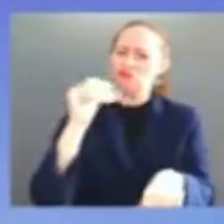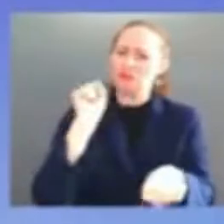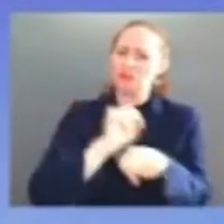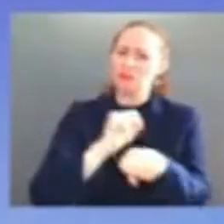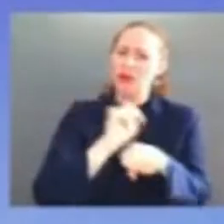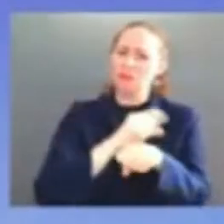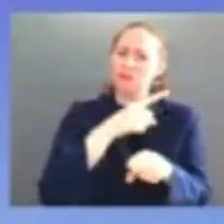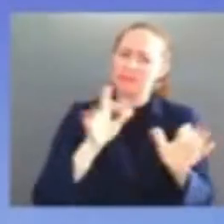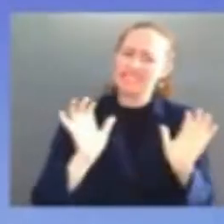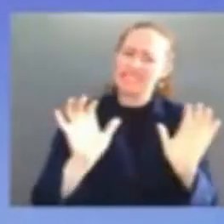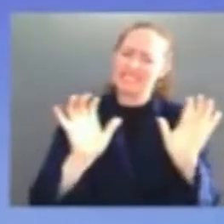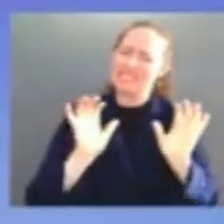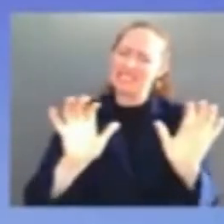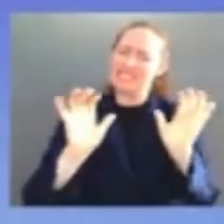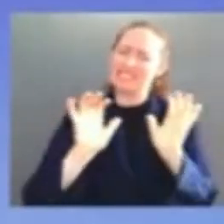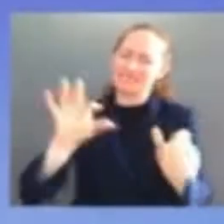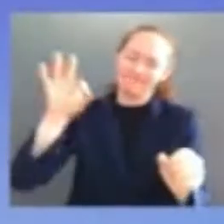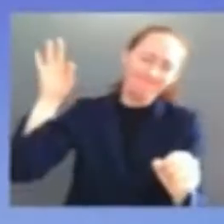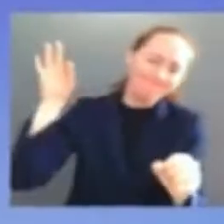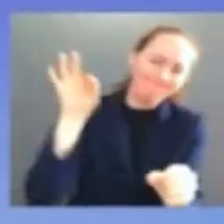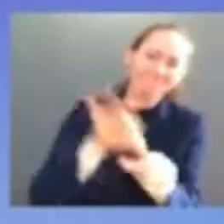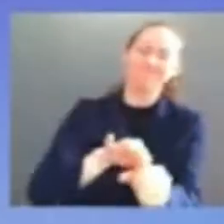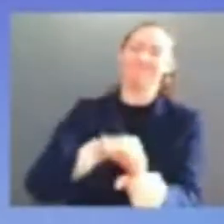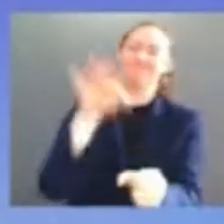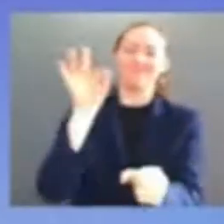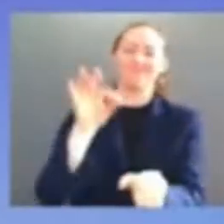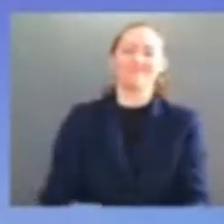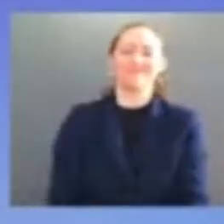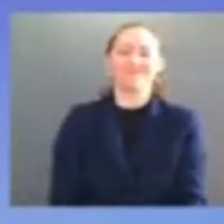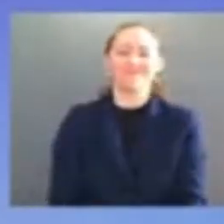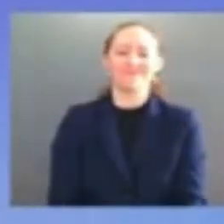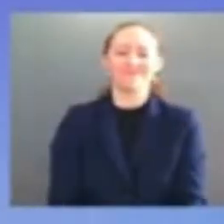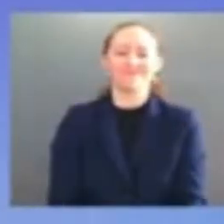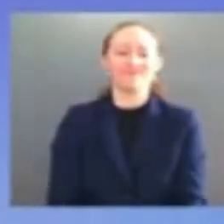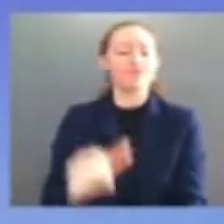just watching on tv yesterday watching when the vote was taken on the democratic side of the brave